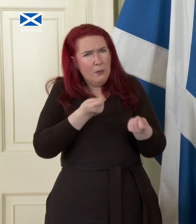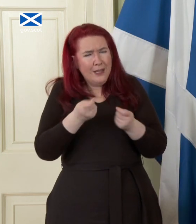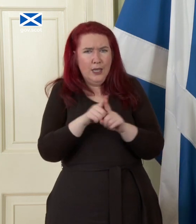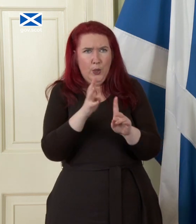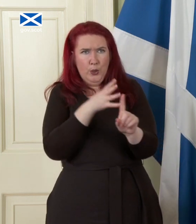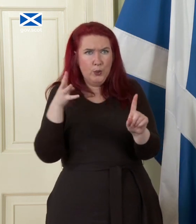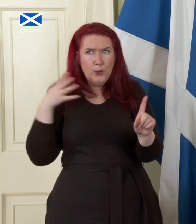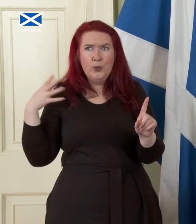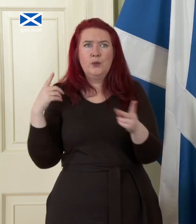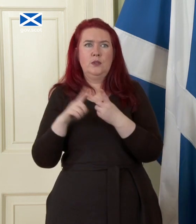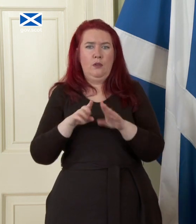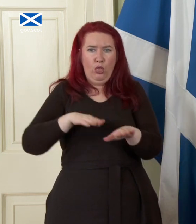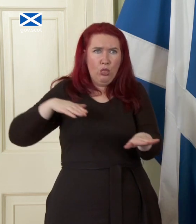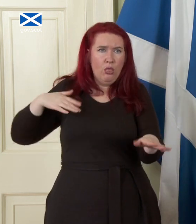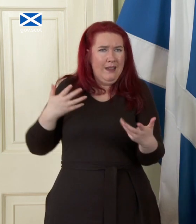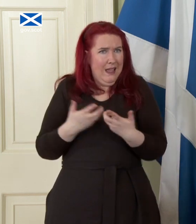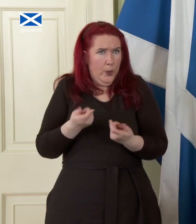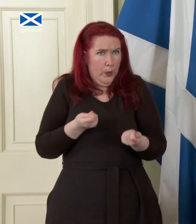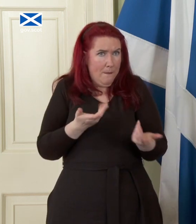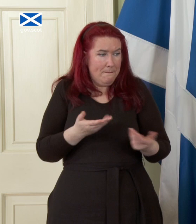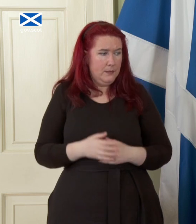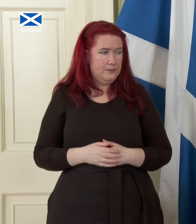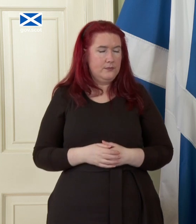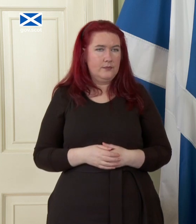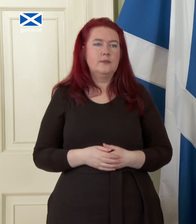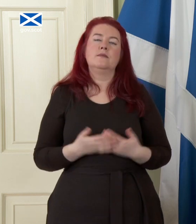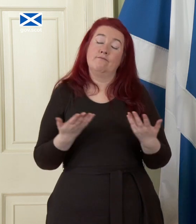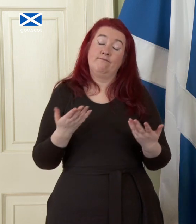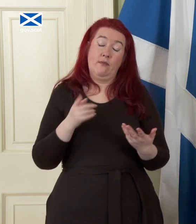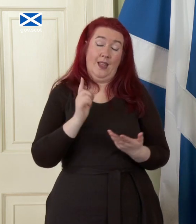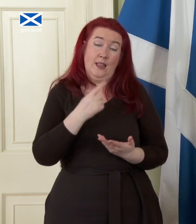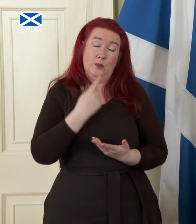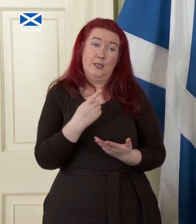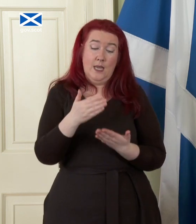backlogs in those two routes uh that is what we're saying in this paper I've you know don't want to